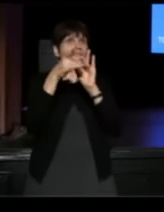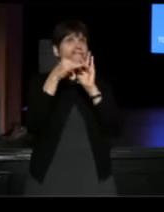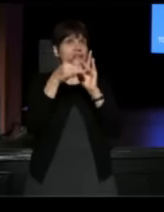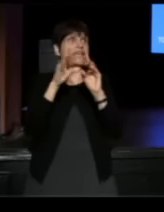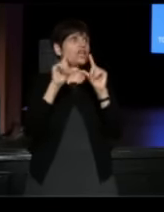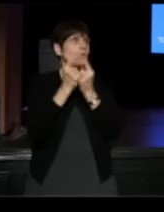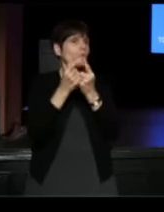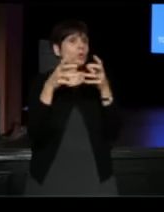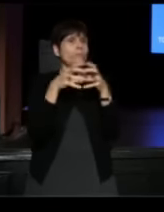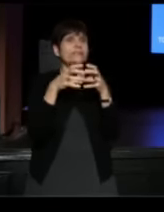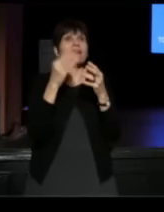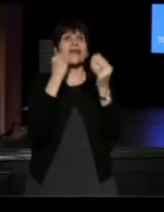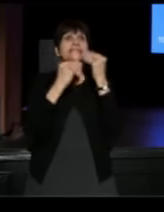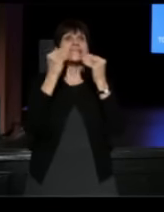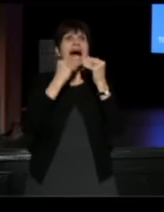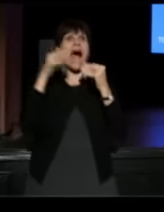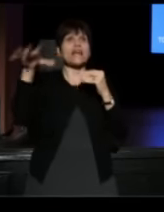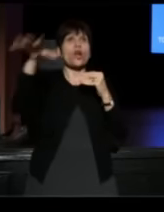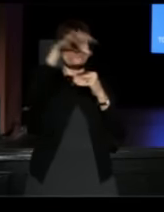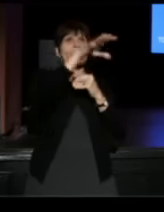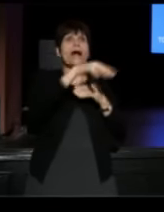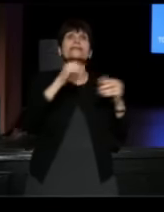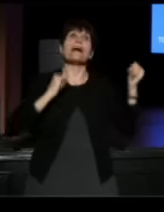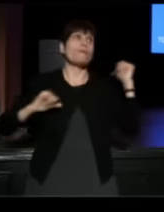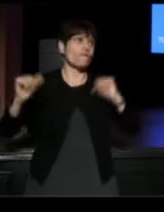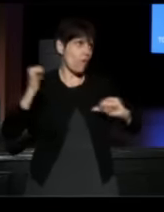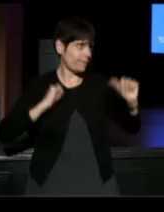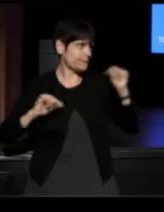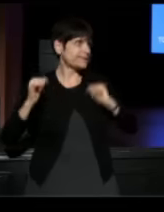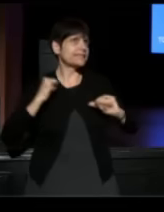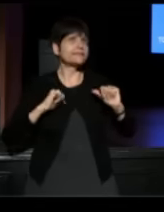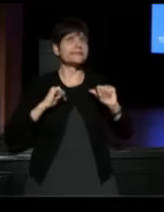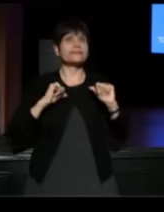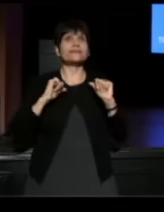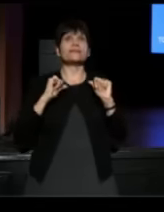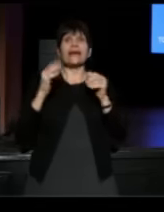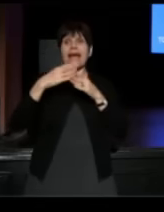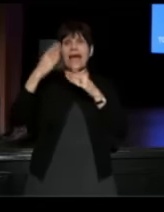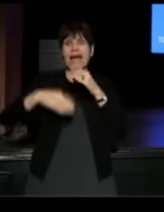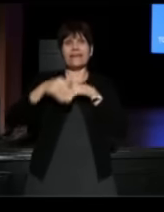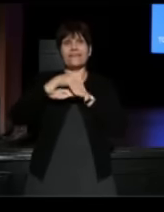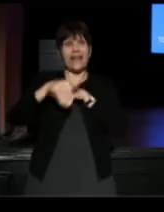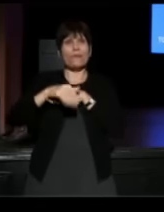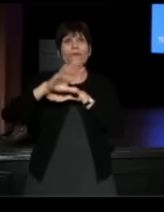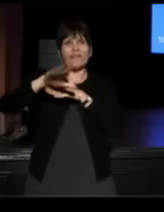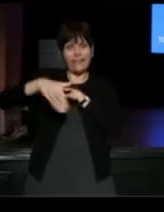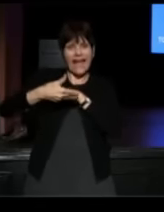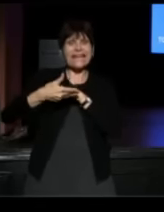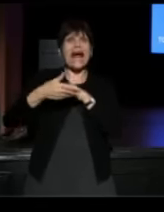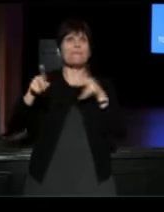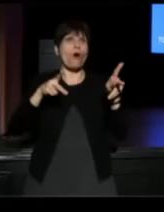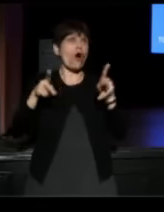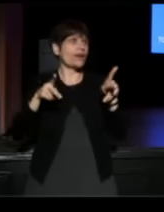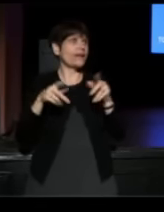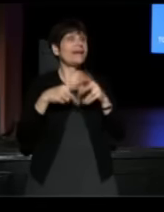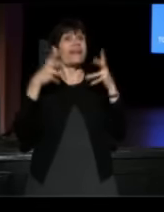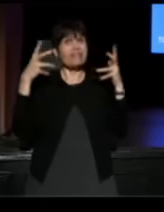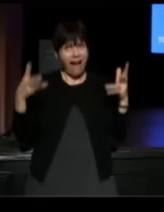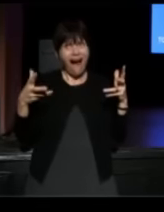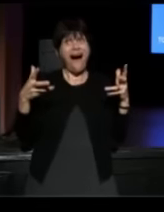and then dine-arounds and performances, and into the night with the late night party. If that sounds like a lot, don't worry